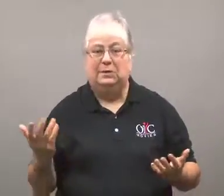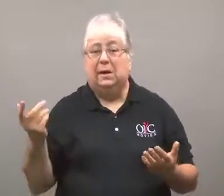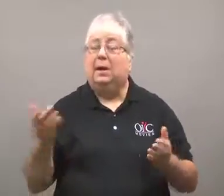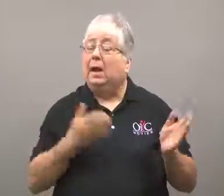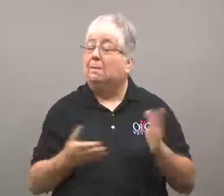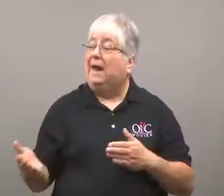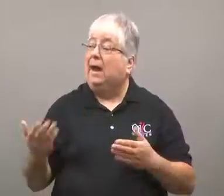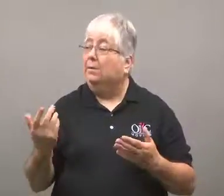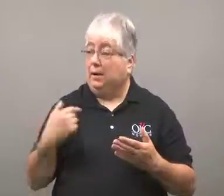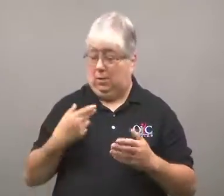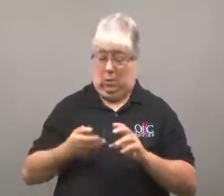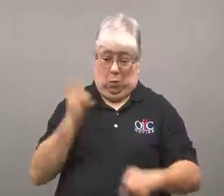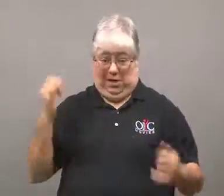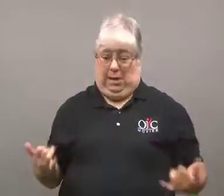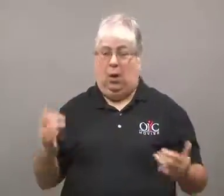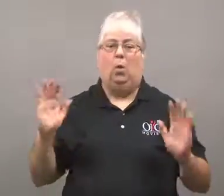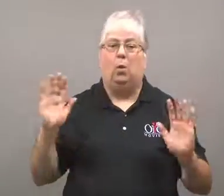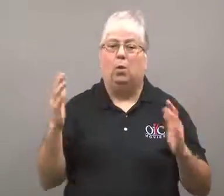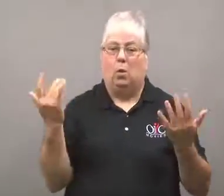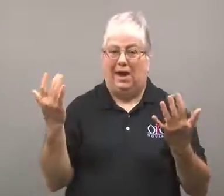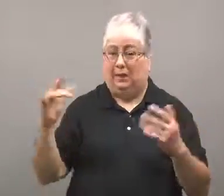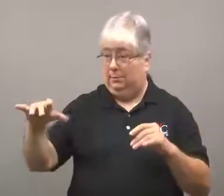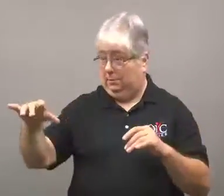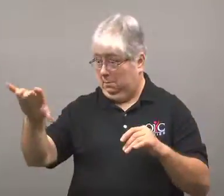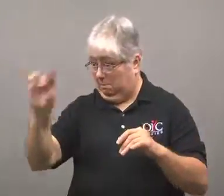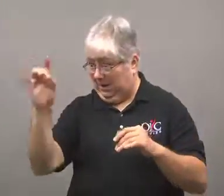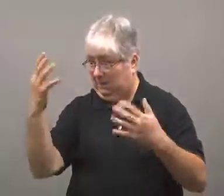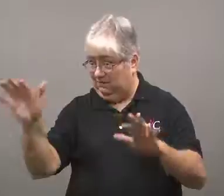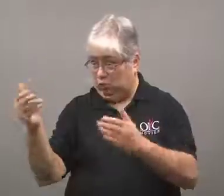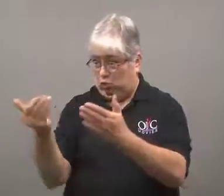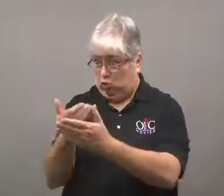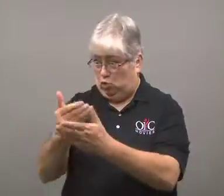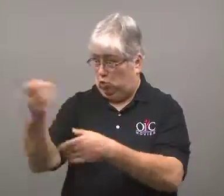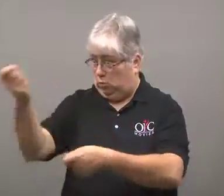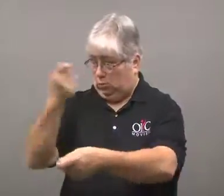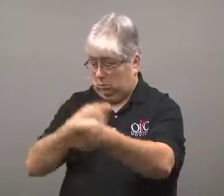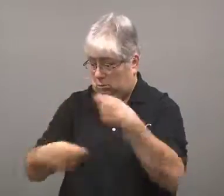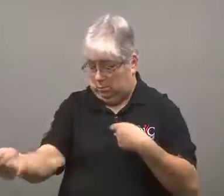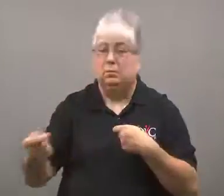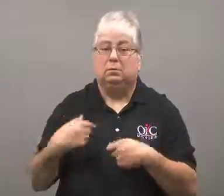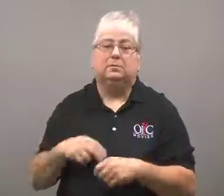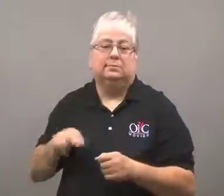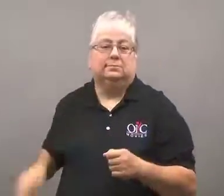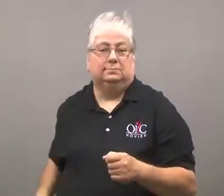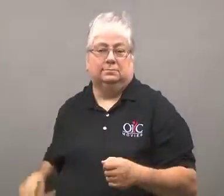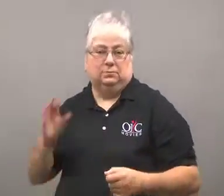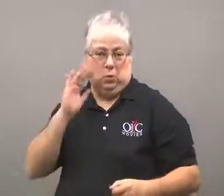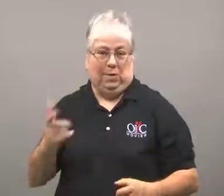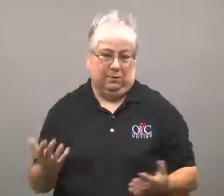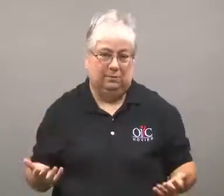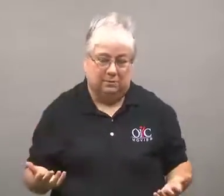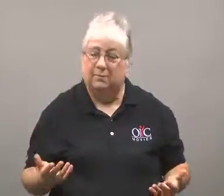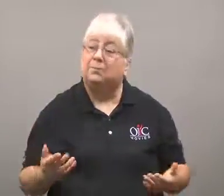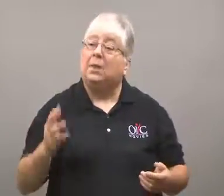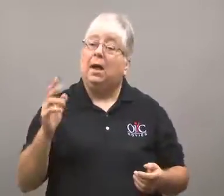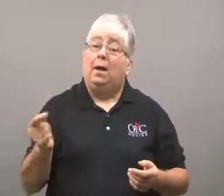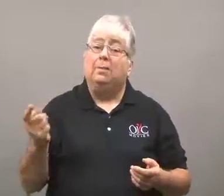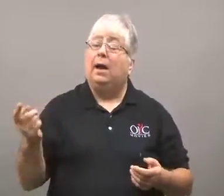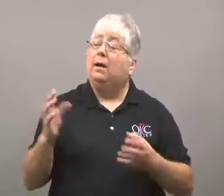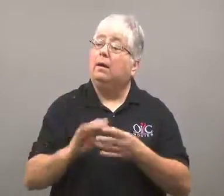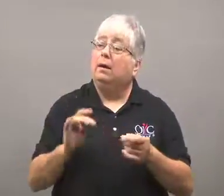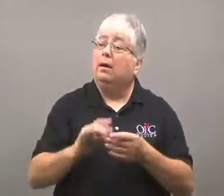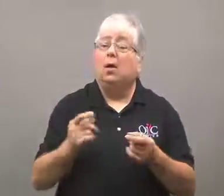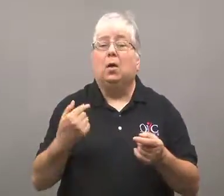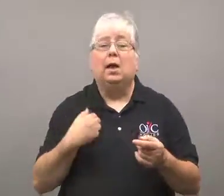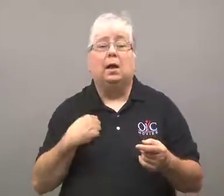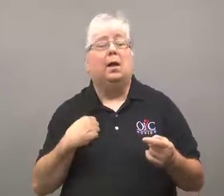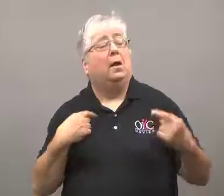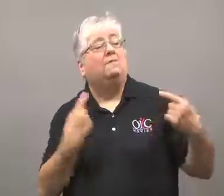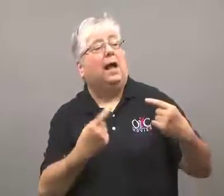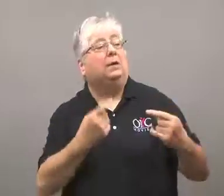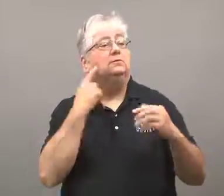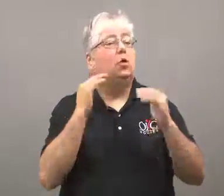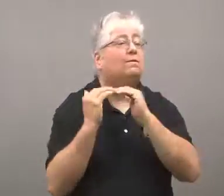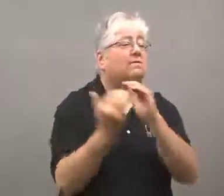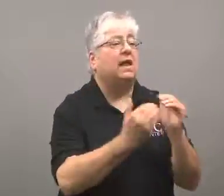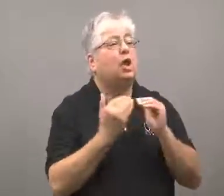He will not leave his position until a replacement has been chosen.